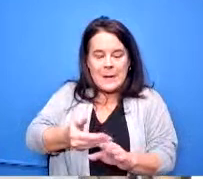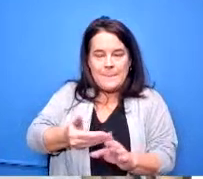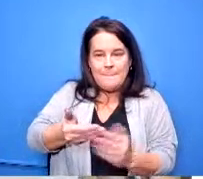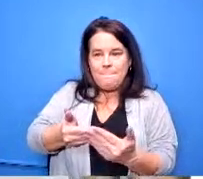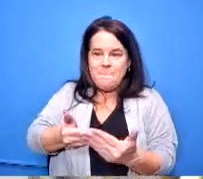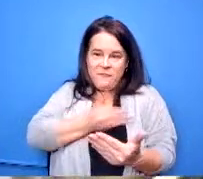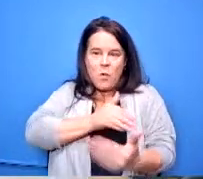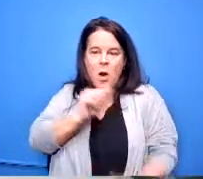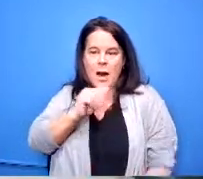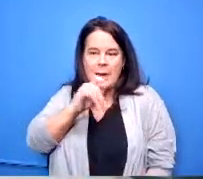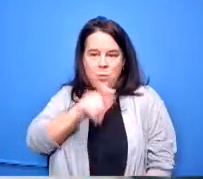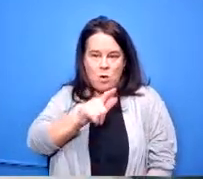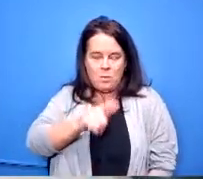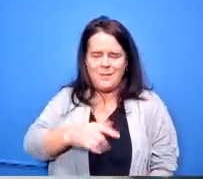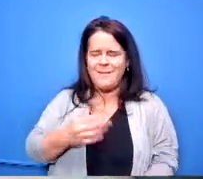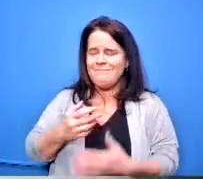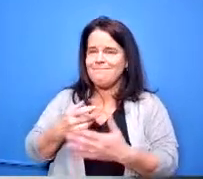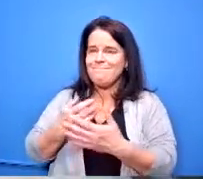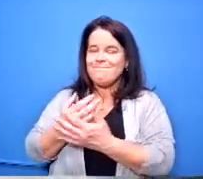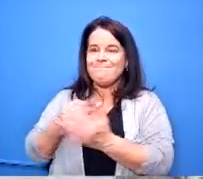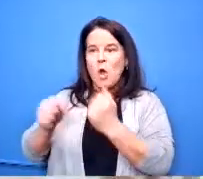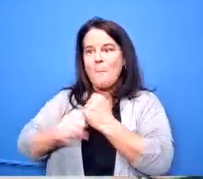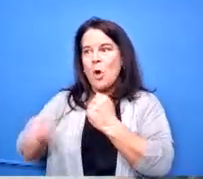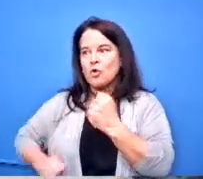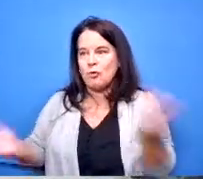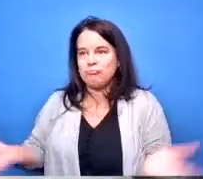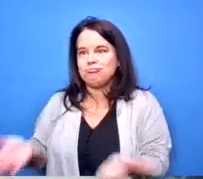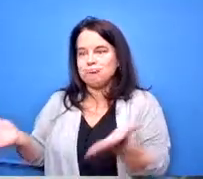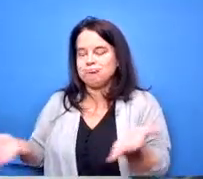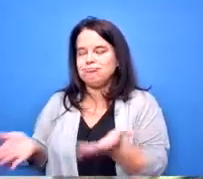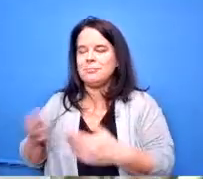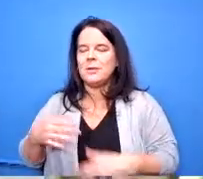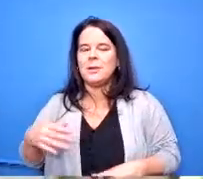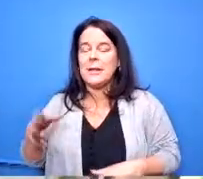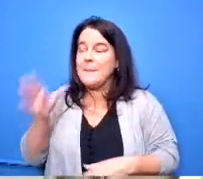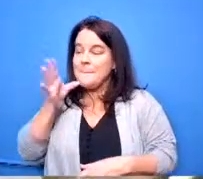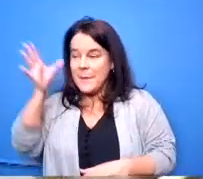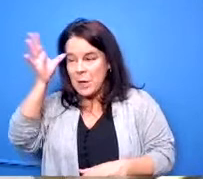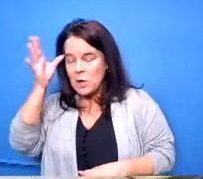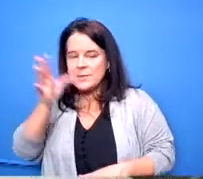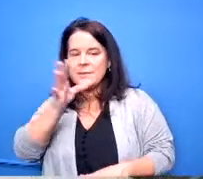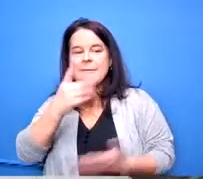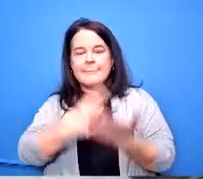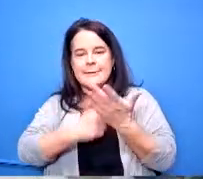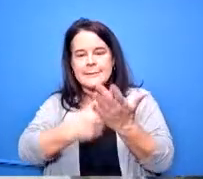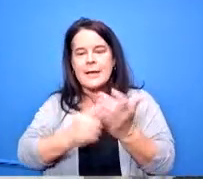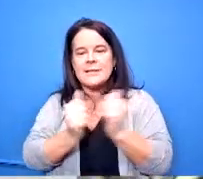to please talk to your students counselor and get them signed up for those classes because they they